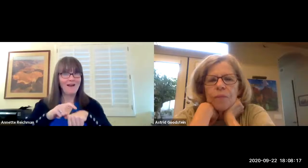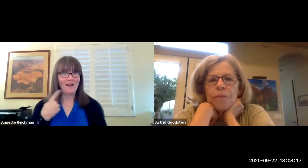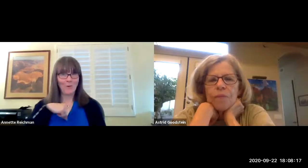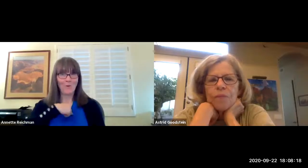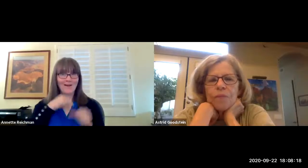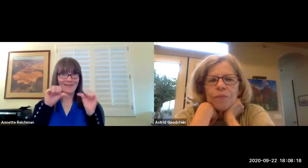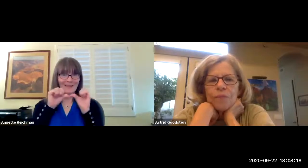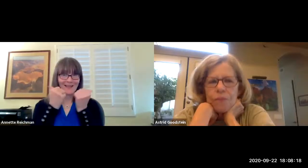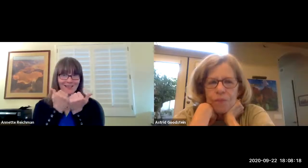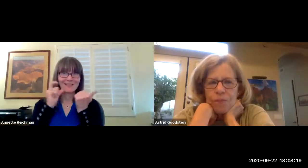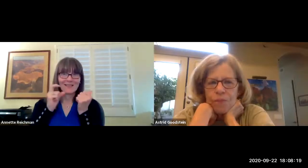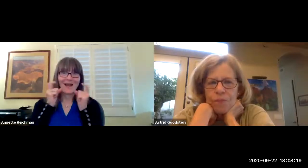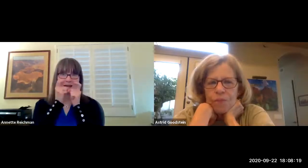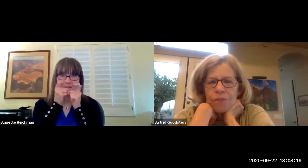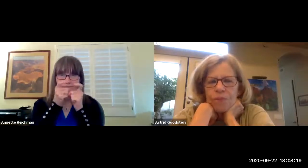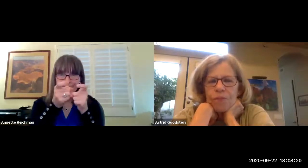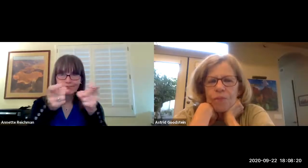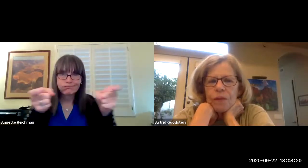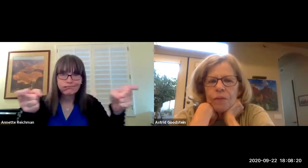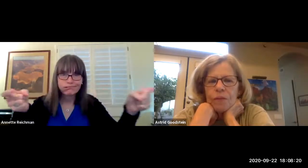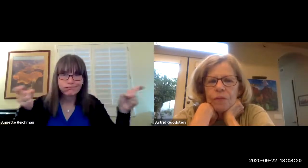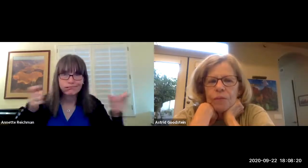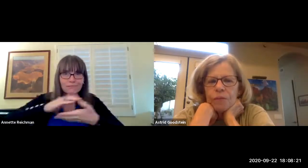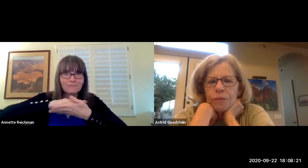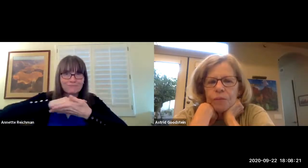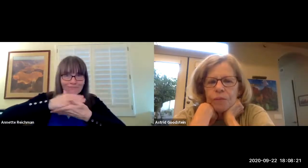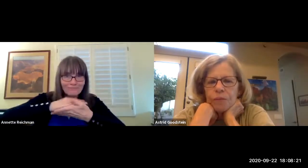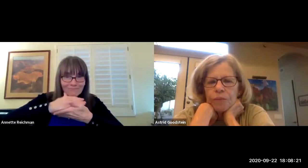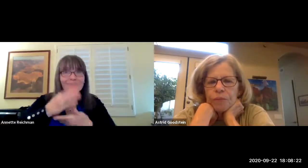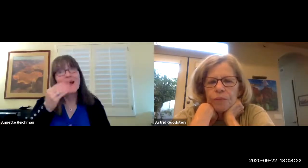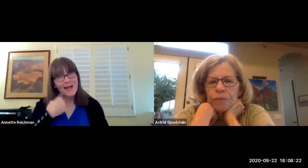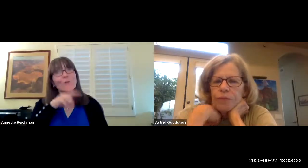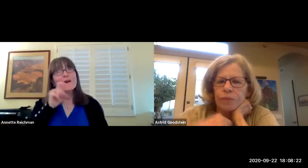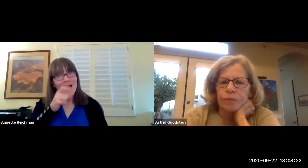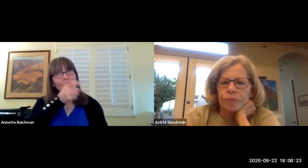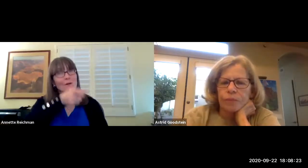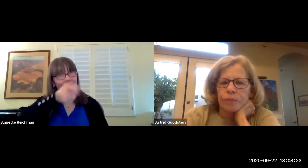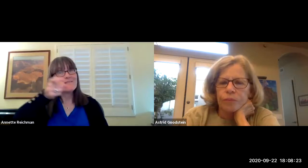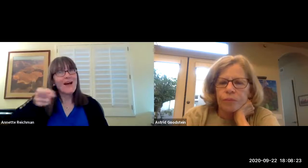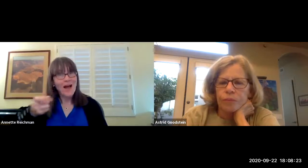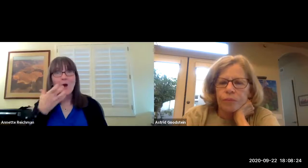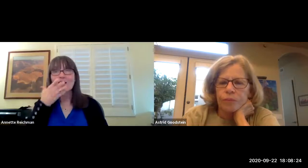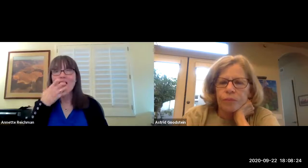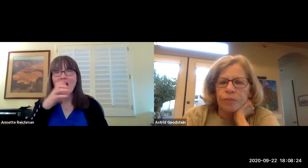in itself this was the first time as an agency